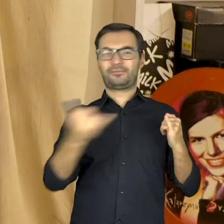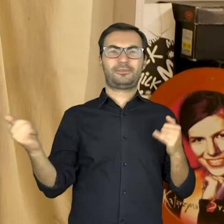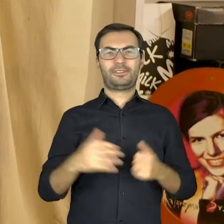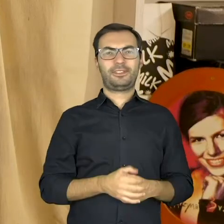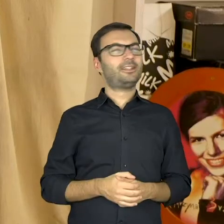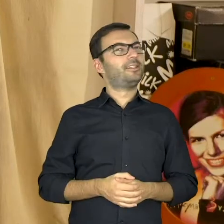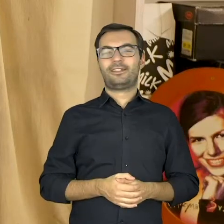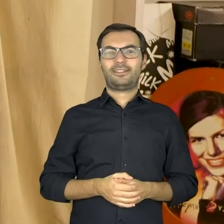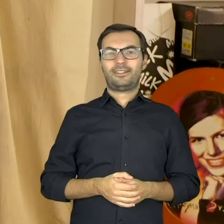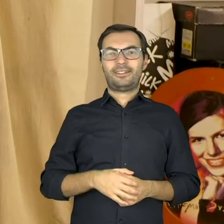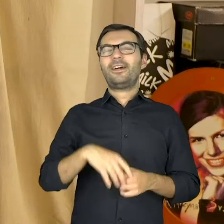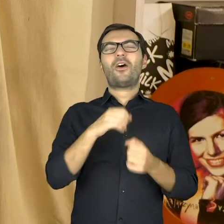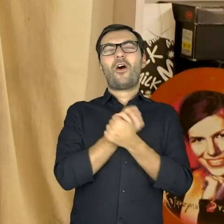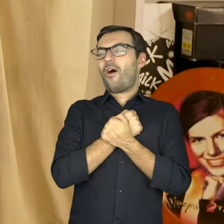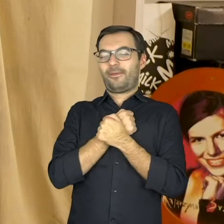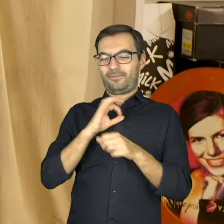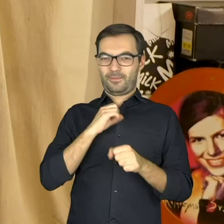Ah, I love this job!